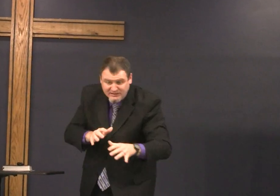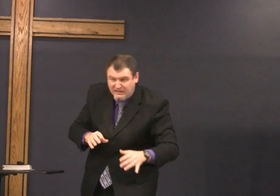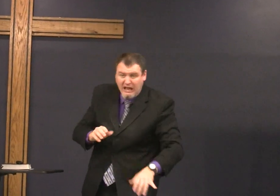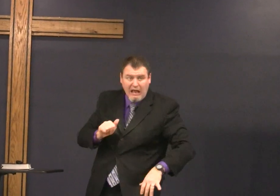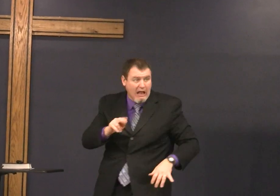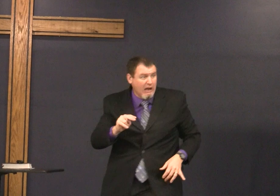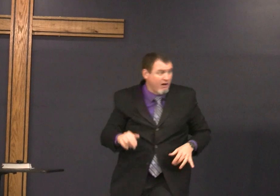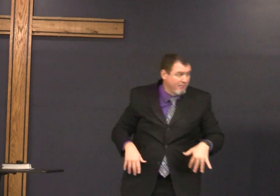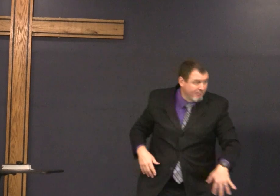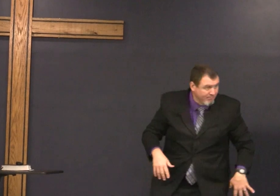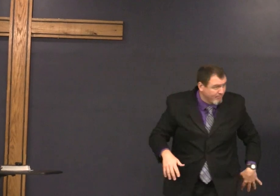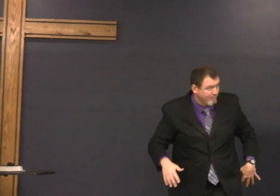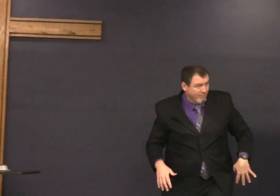gave thanks likewise to the Lord